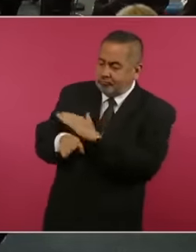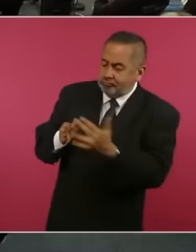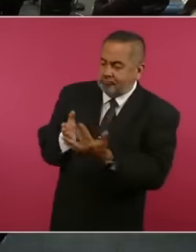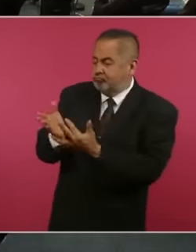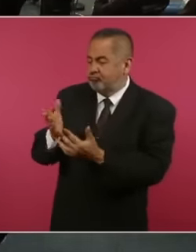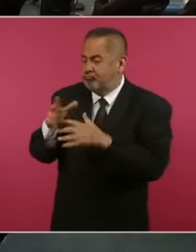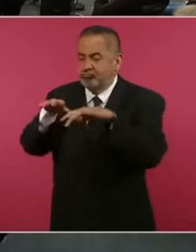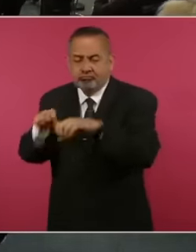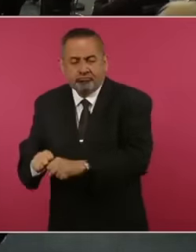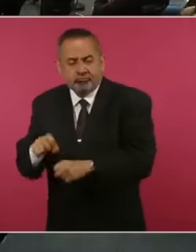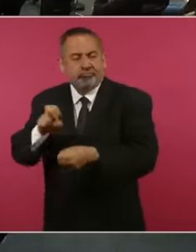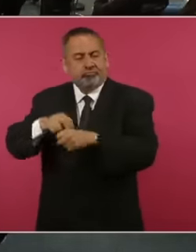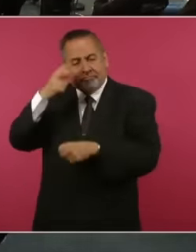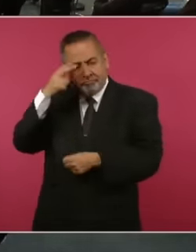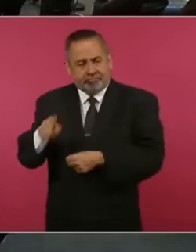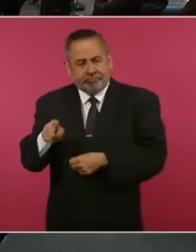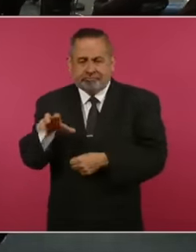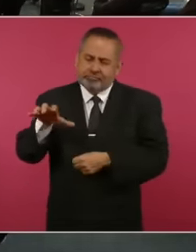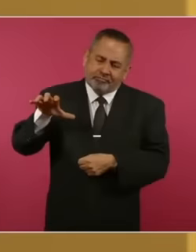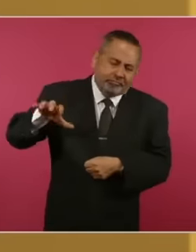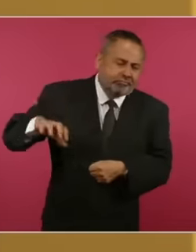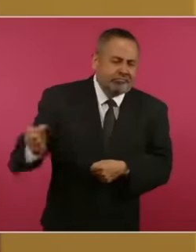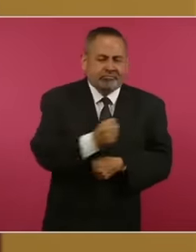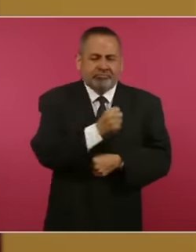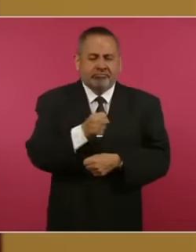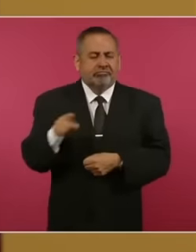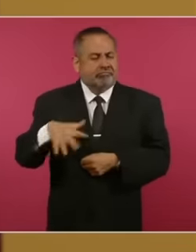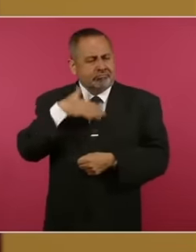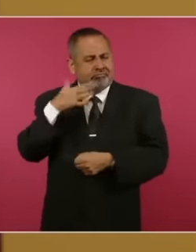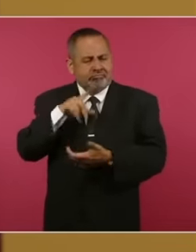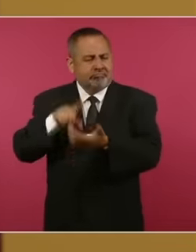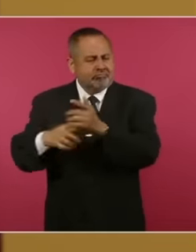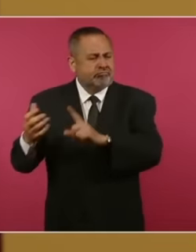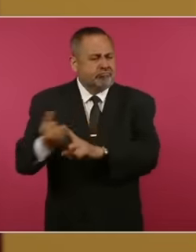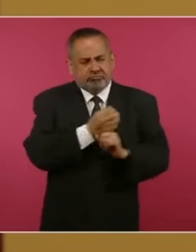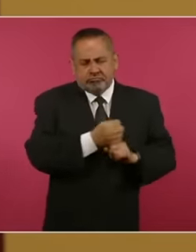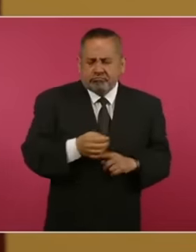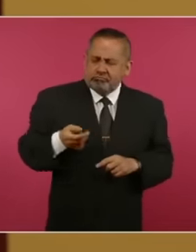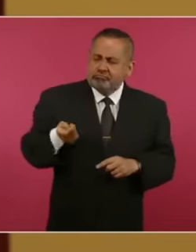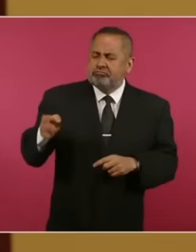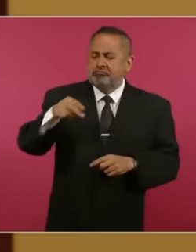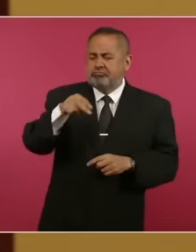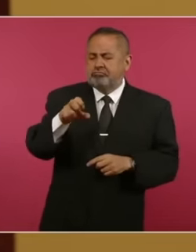in the Mexican embassy and capture a wanted fugitive drug trafficker political criminal who has